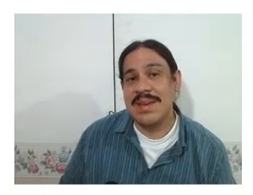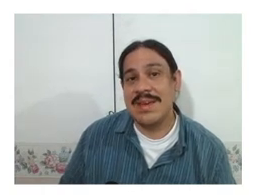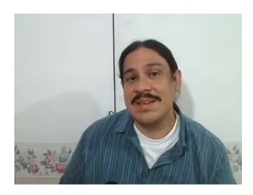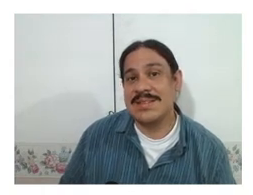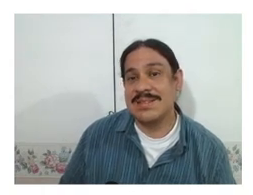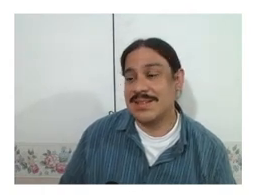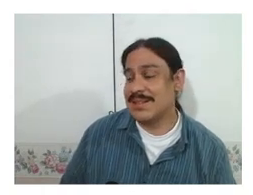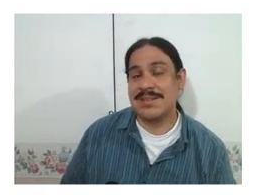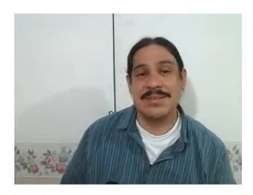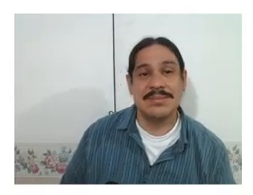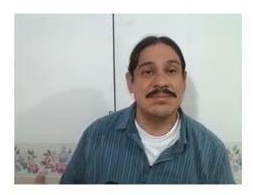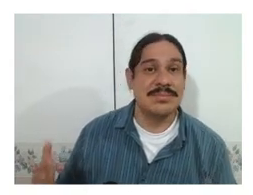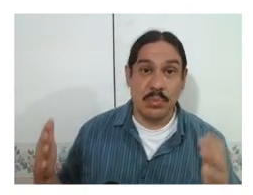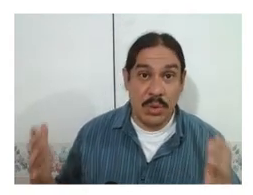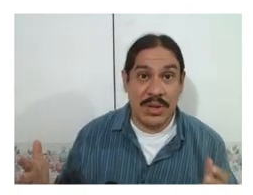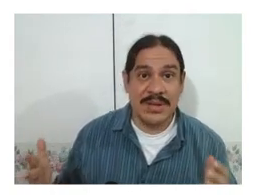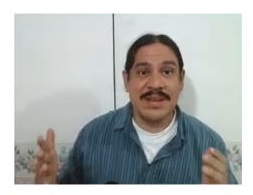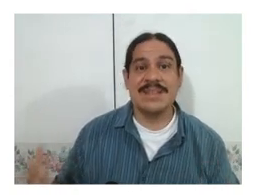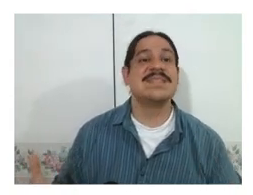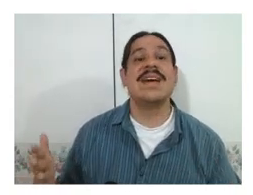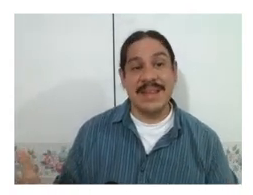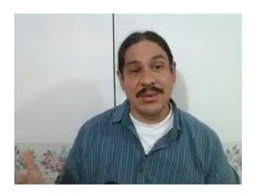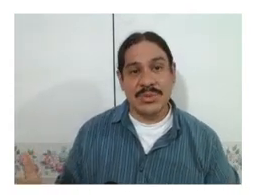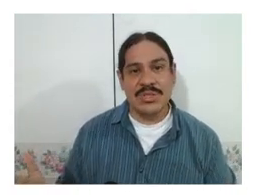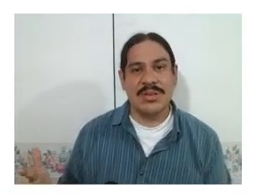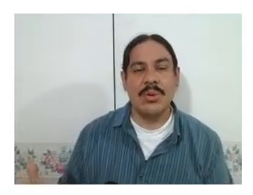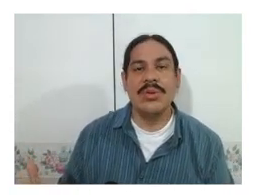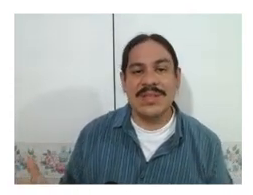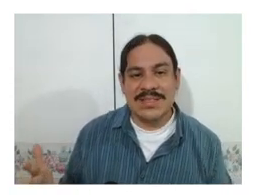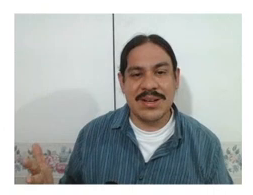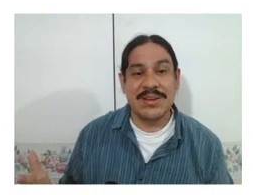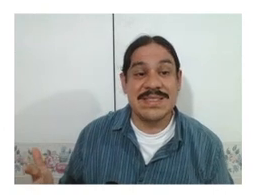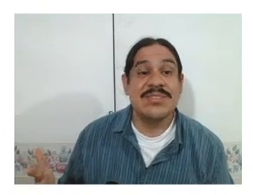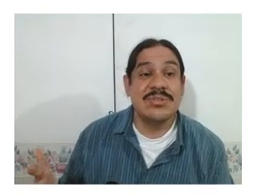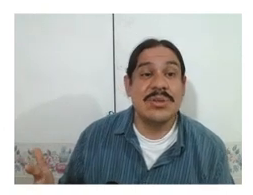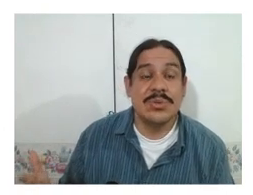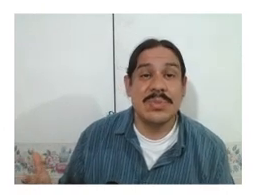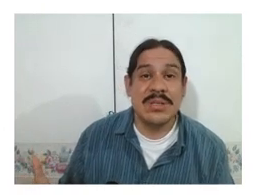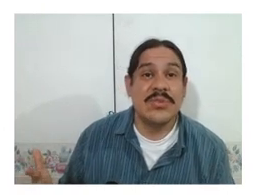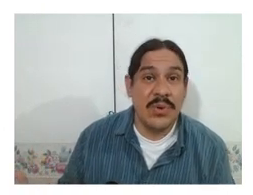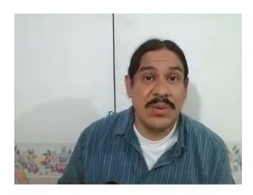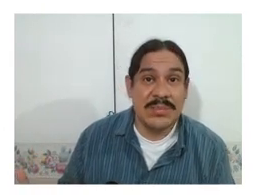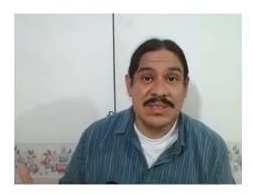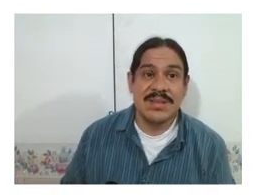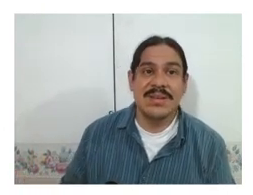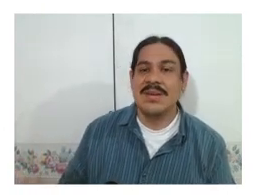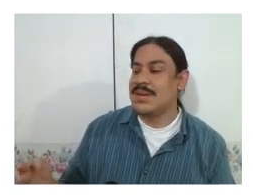a word in a sign language and all of these are essentially going to be their